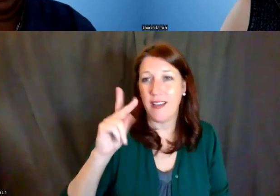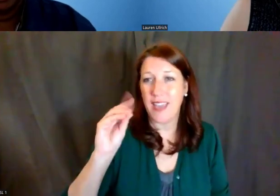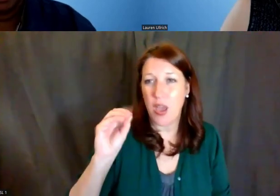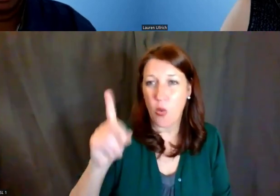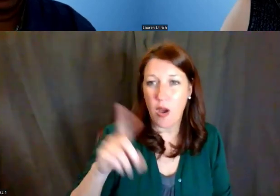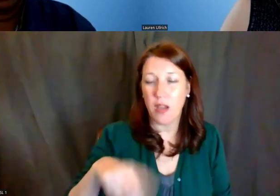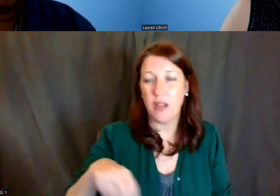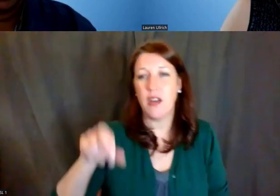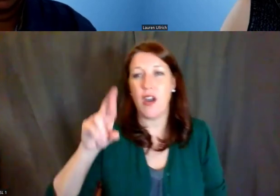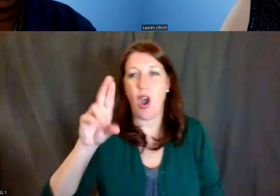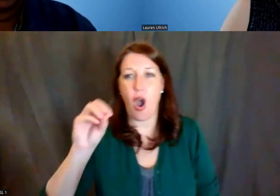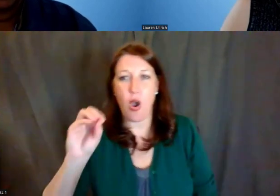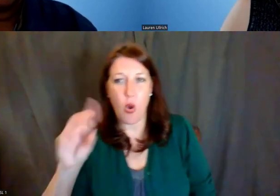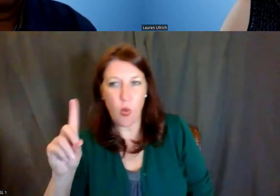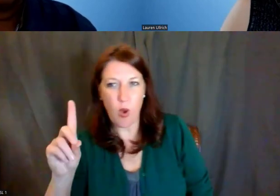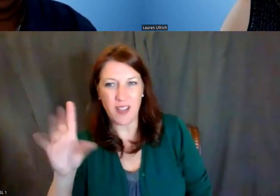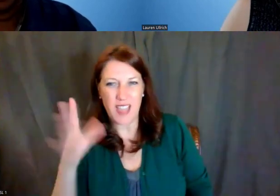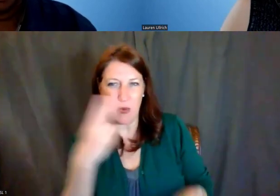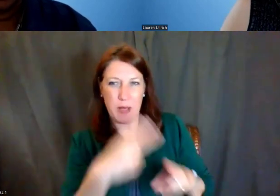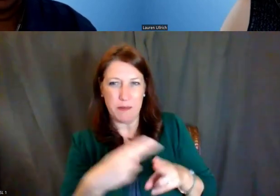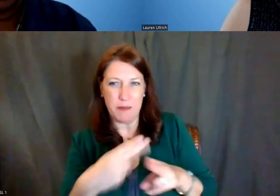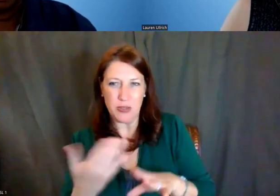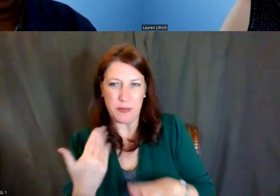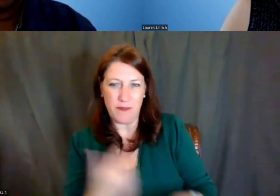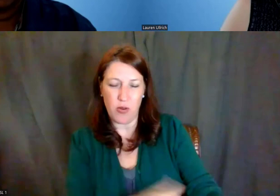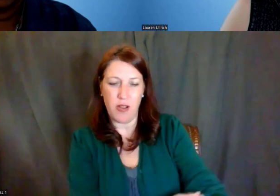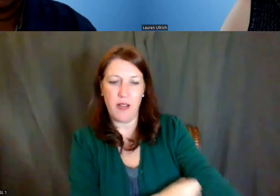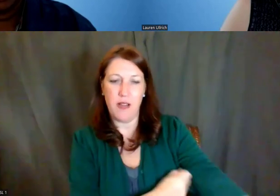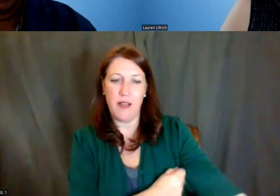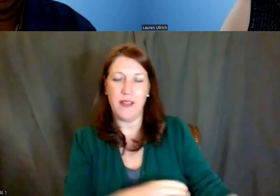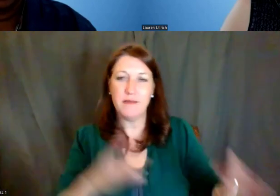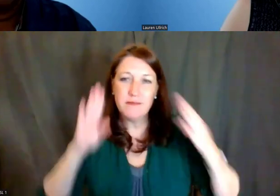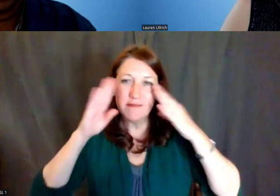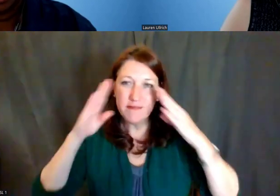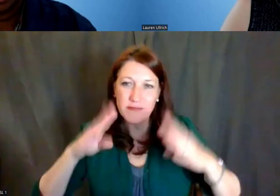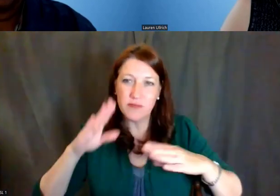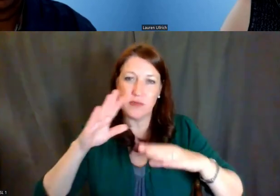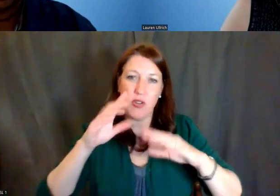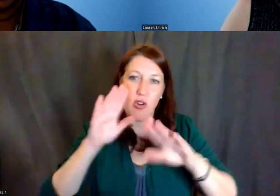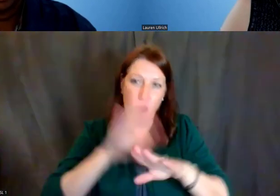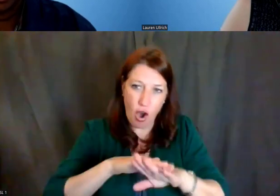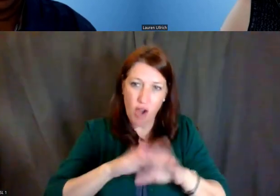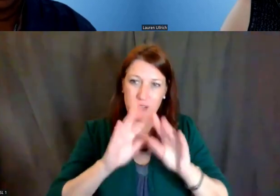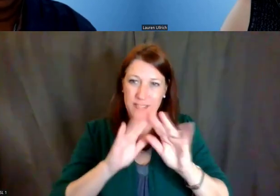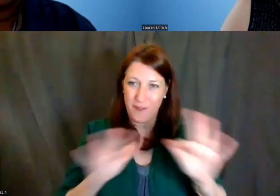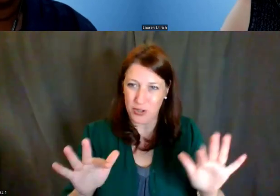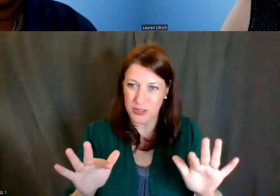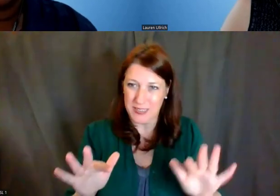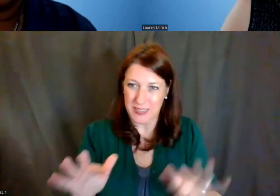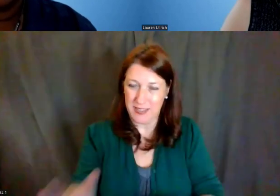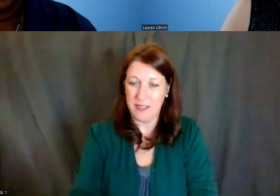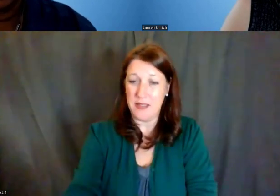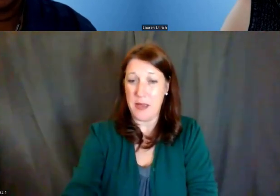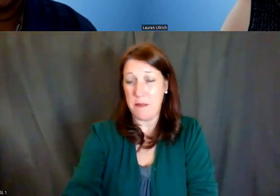as Lauren mentioned, that focuses on diversity. But I would suggest that you read